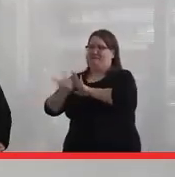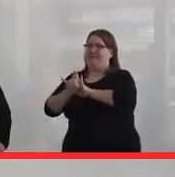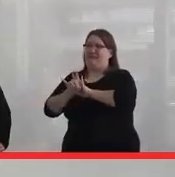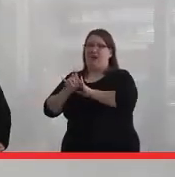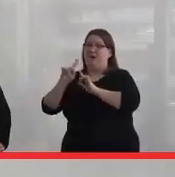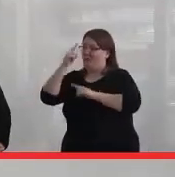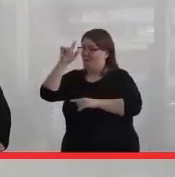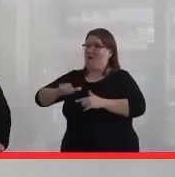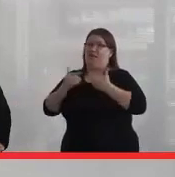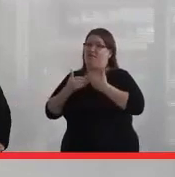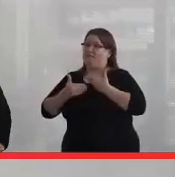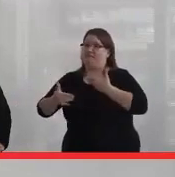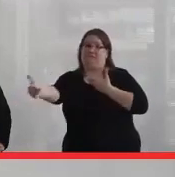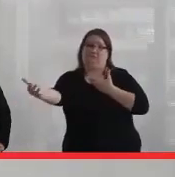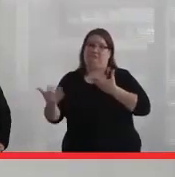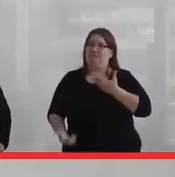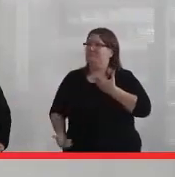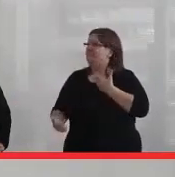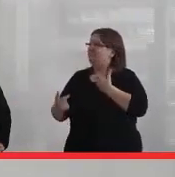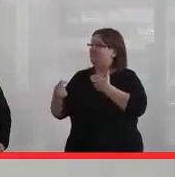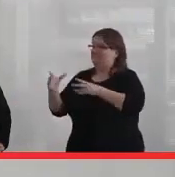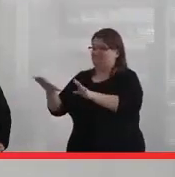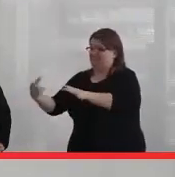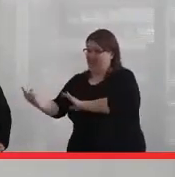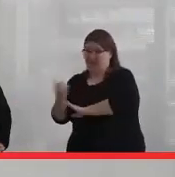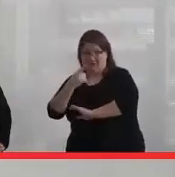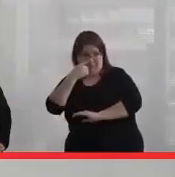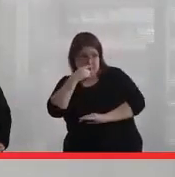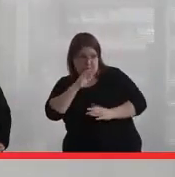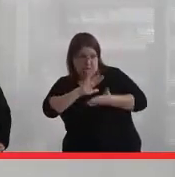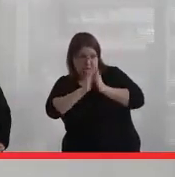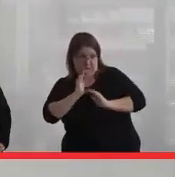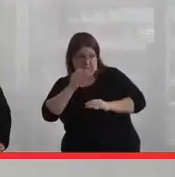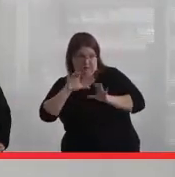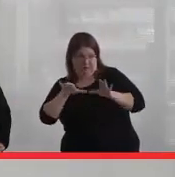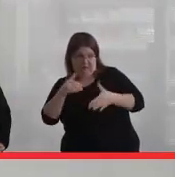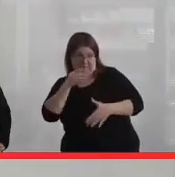So when I was approached and asked to be the clan mother, I was very young.